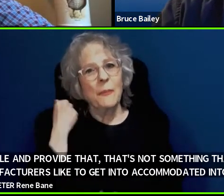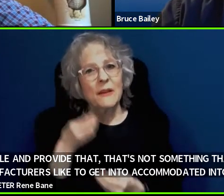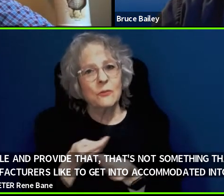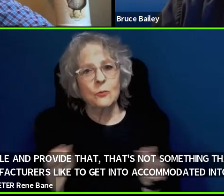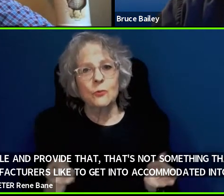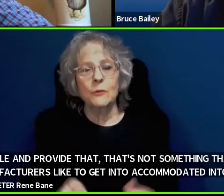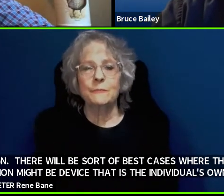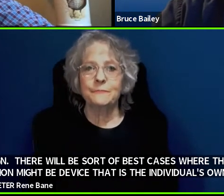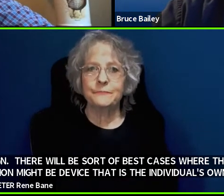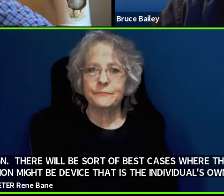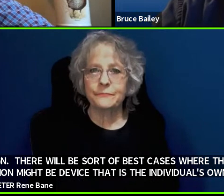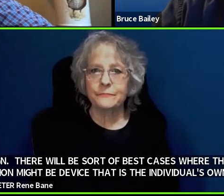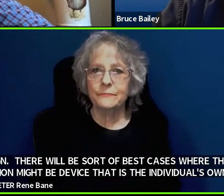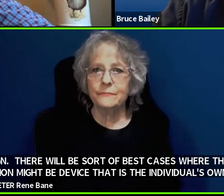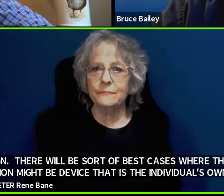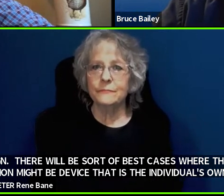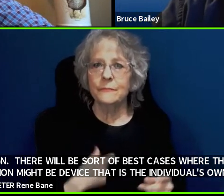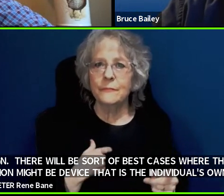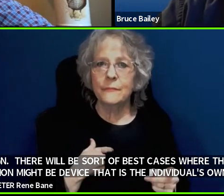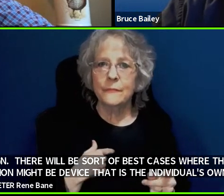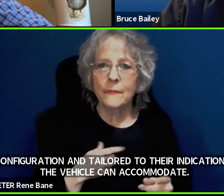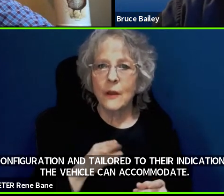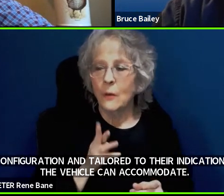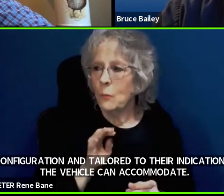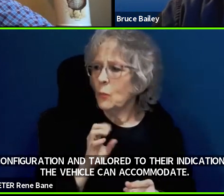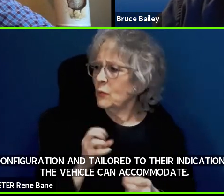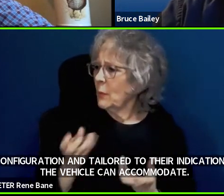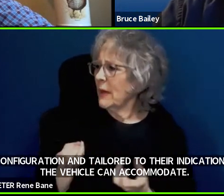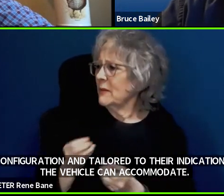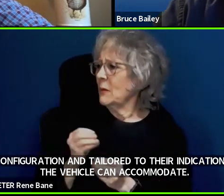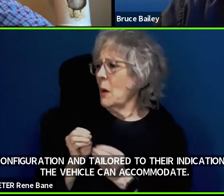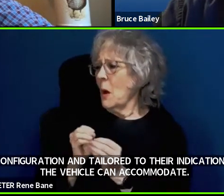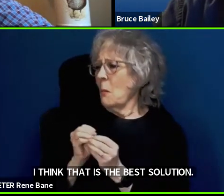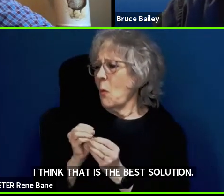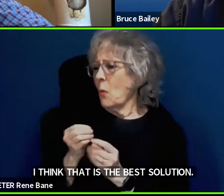ask a little bit more about personalization. I know Gregg Vanderheiden that's an interest